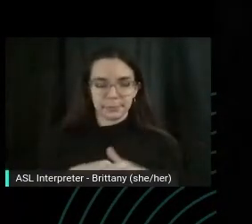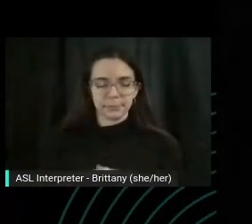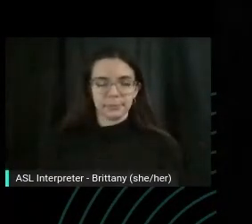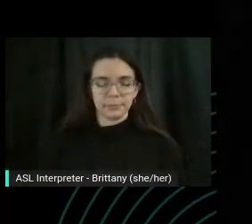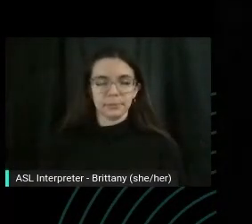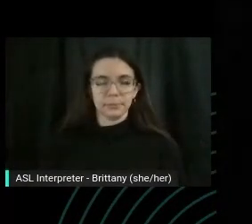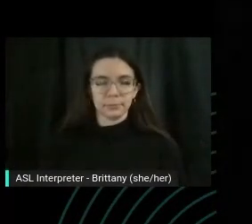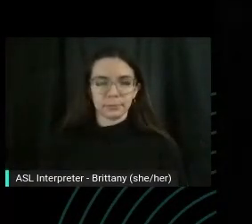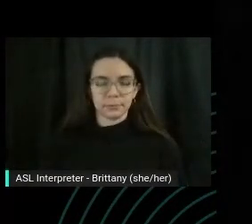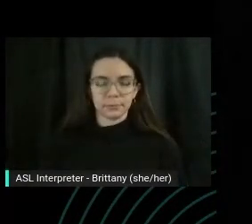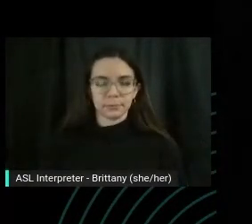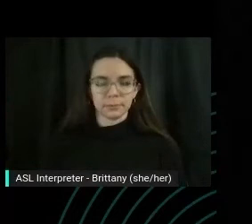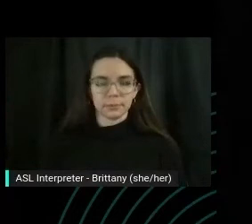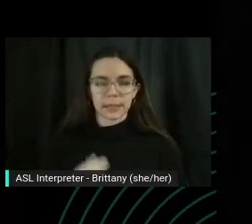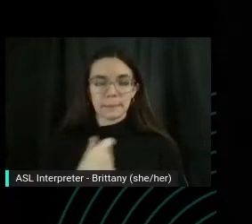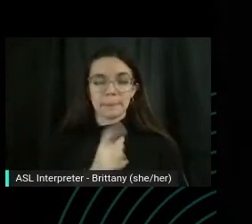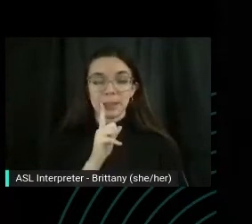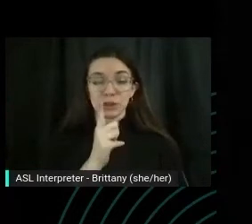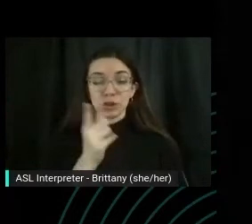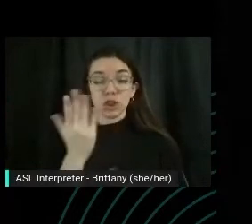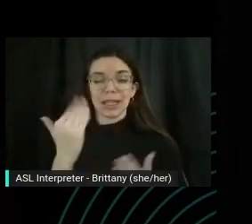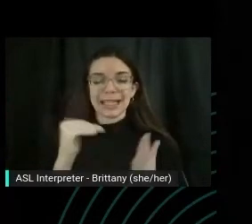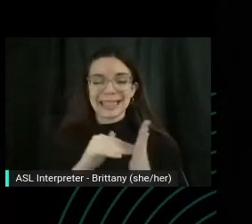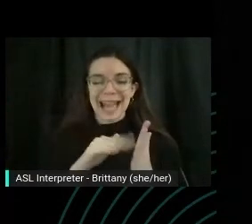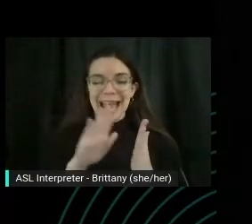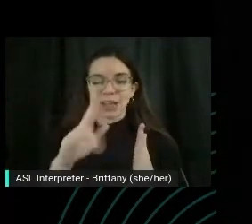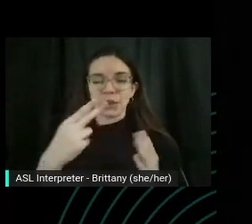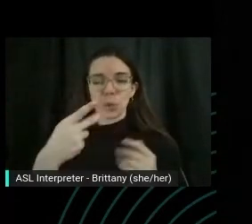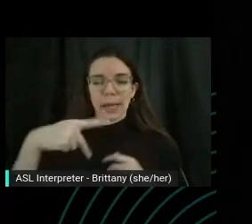Making sure, again, those sits bones are routed into the ground, will